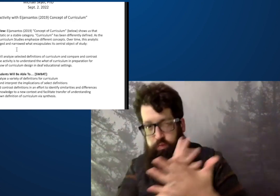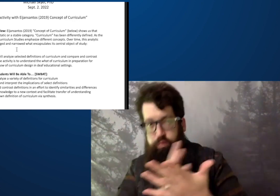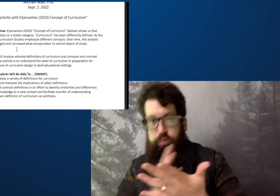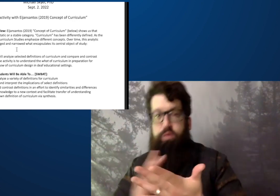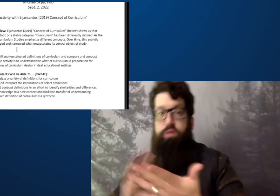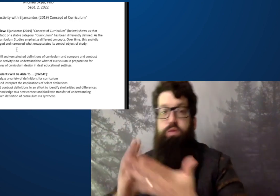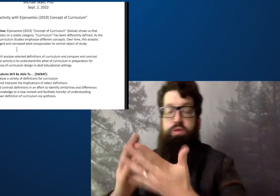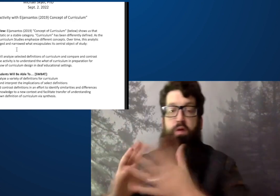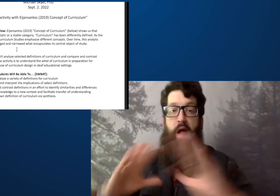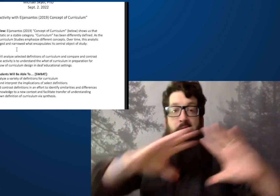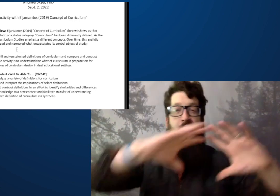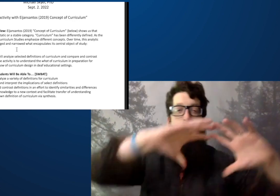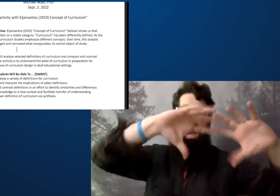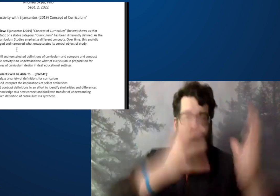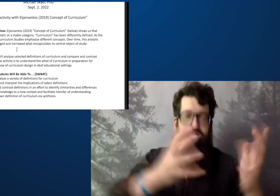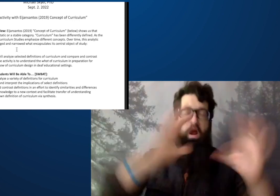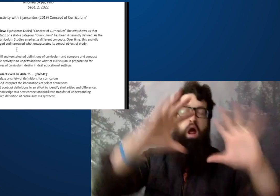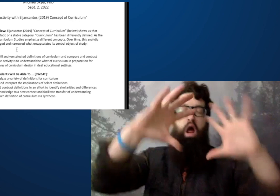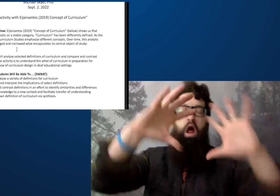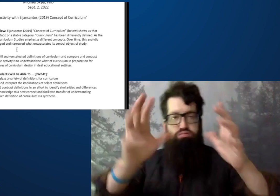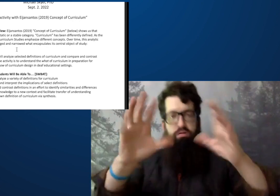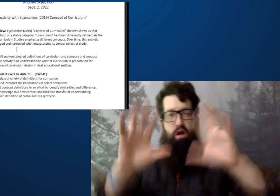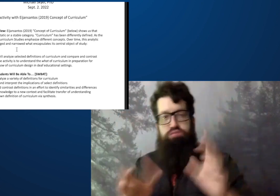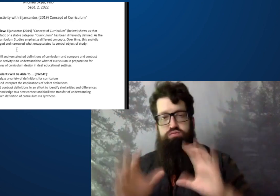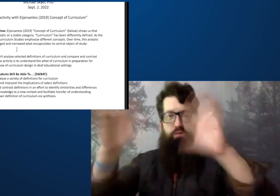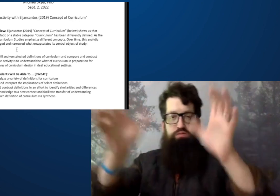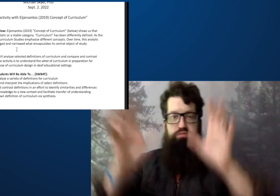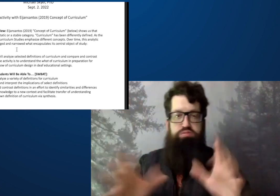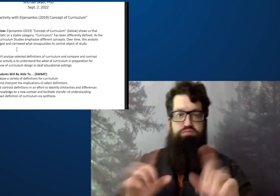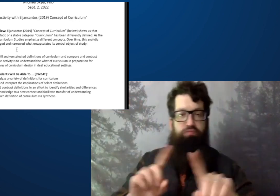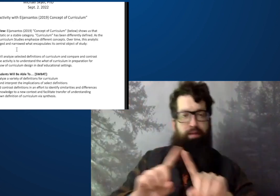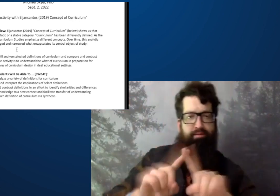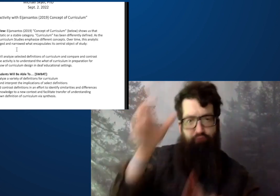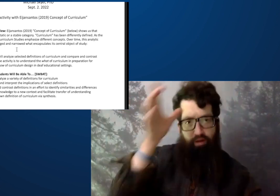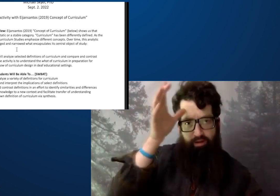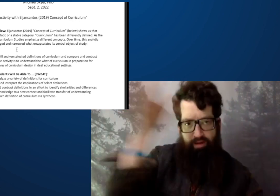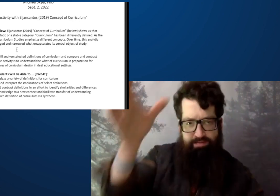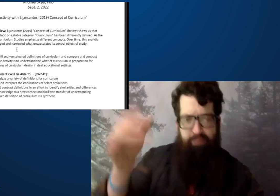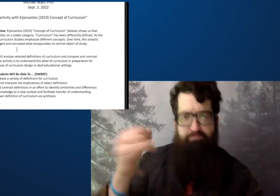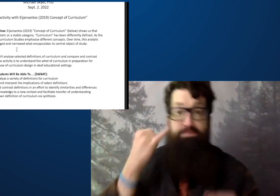looked at through the century and grouped into different